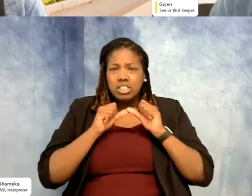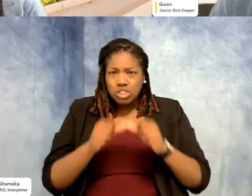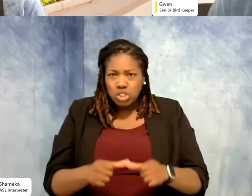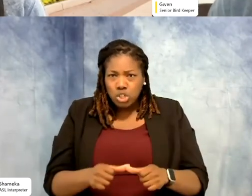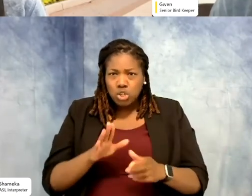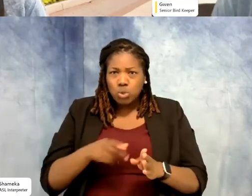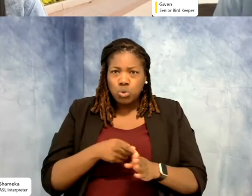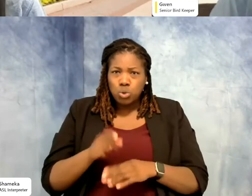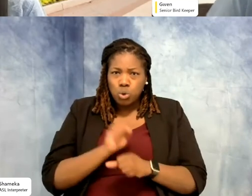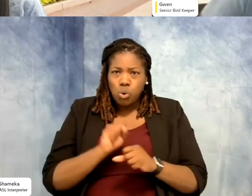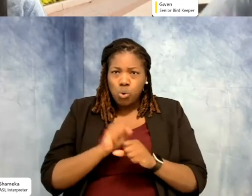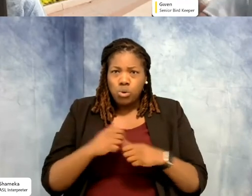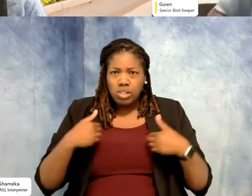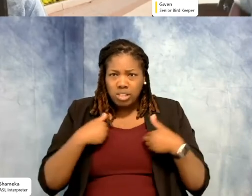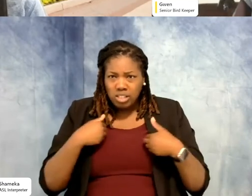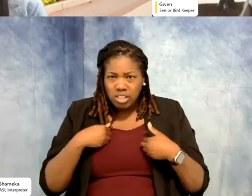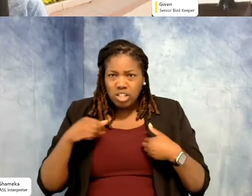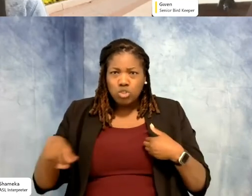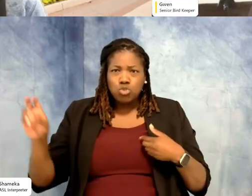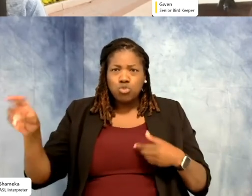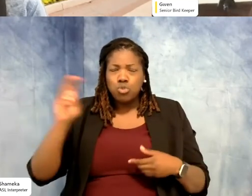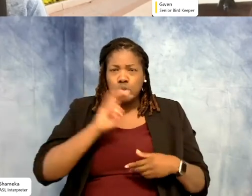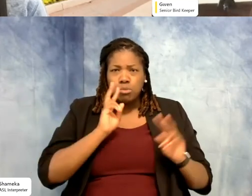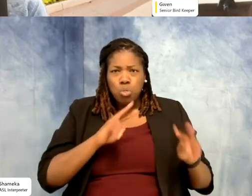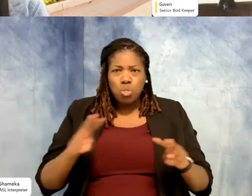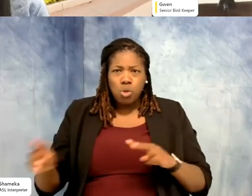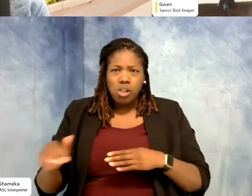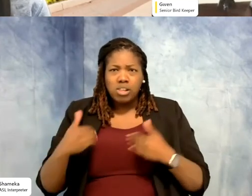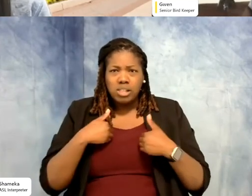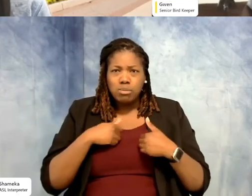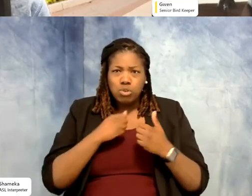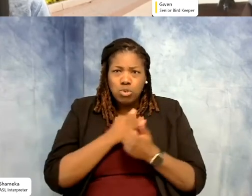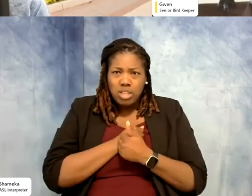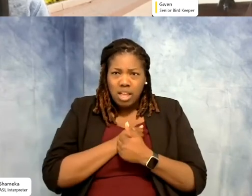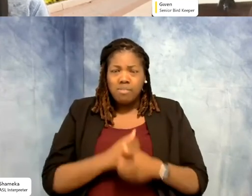with animals, take trips to go out and look at the animals that you love to do. I wouldn't want